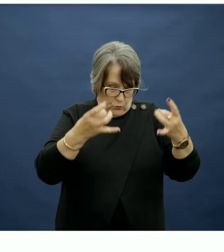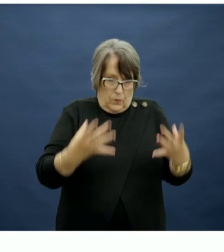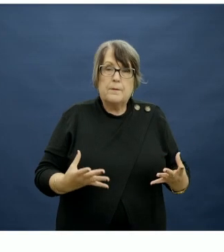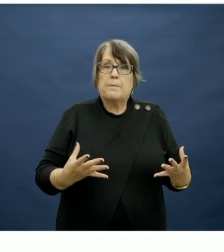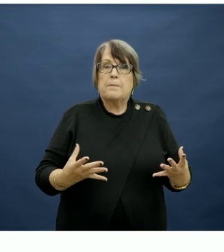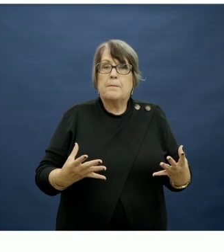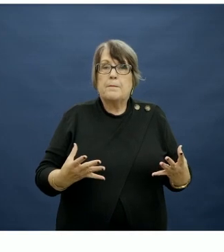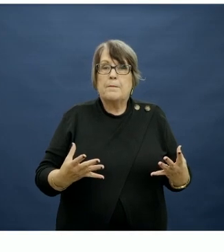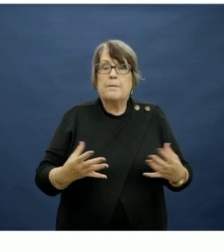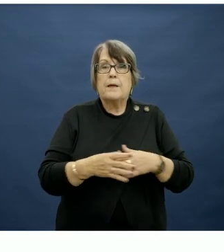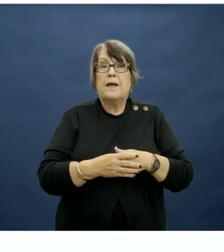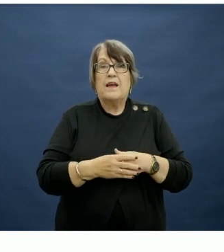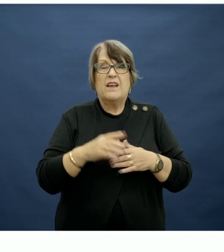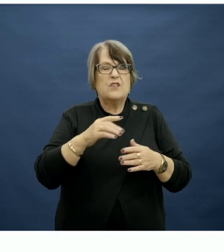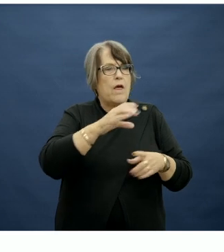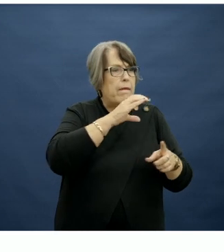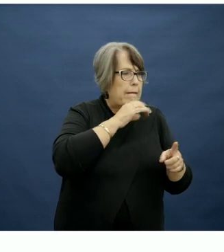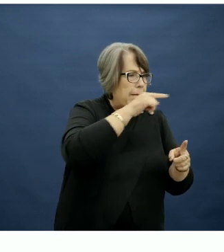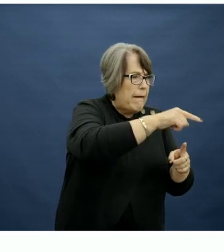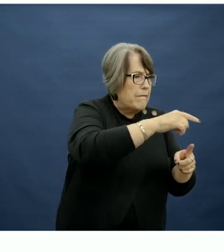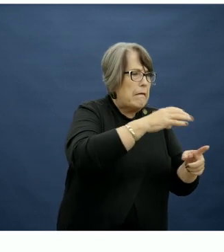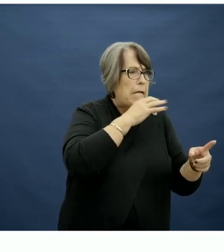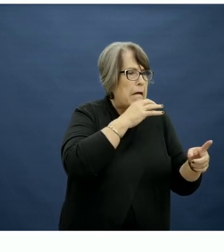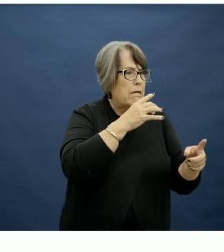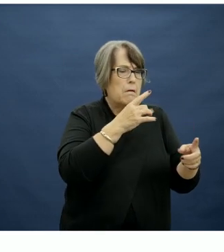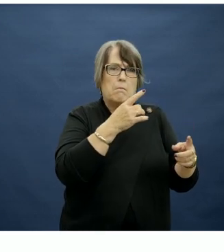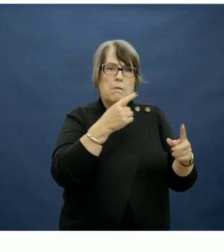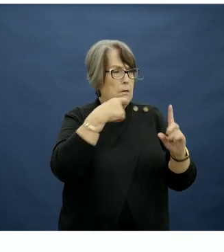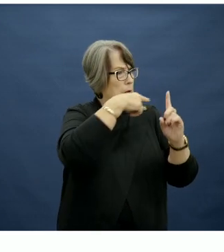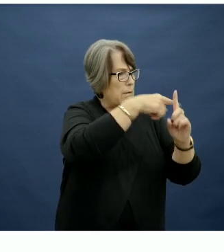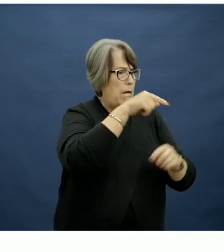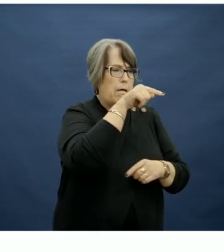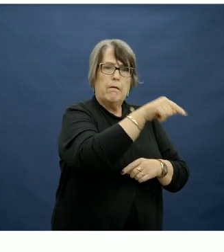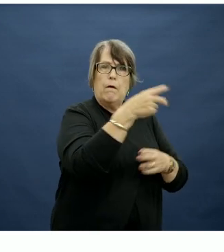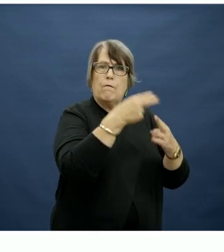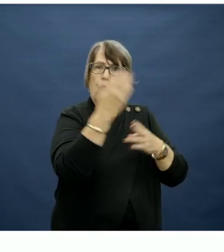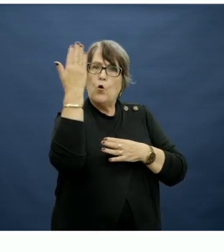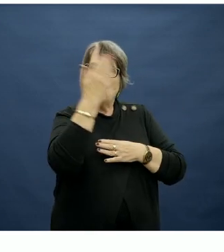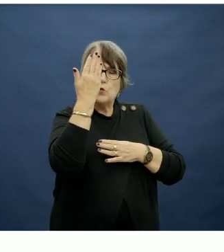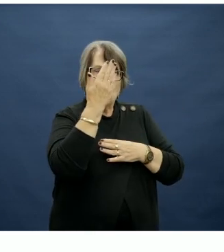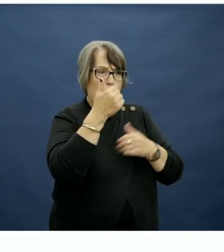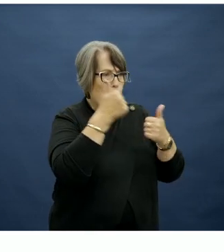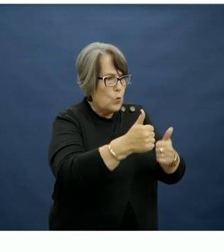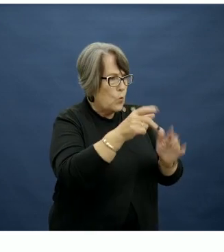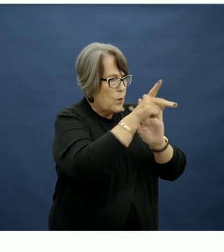So while the tuckshop or canteen is a common target for school nutrition policy, it's actually